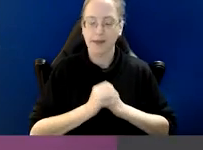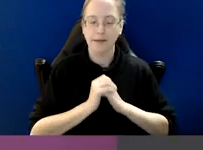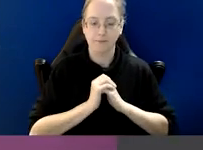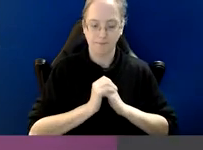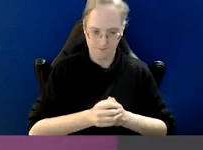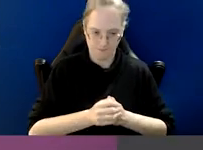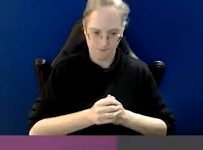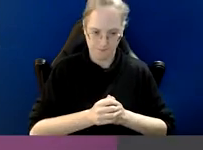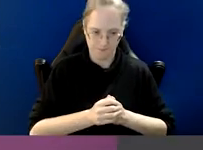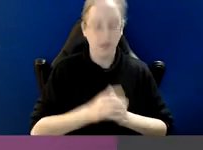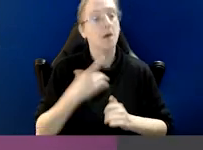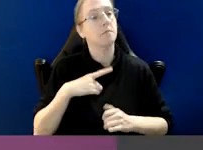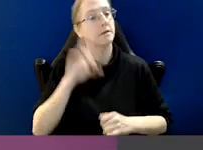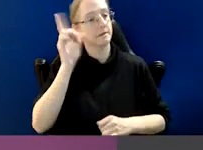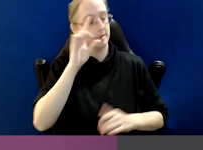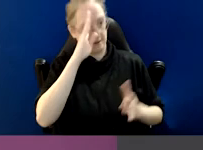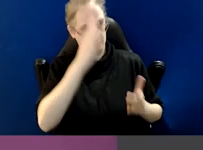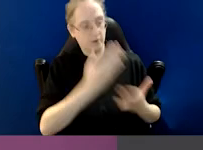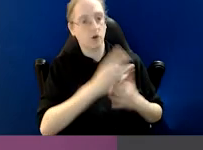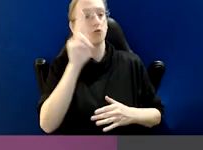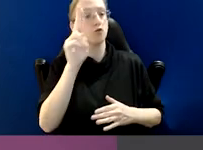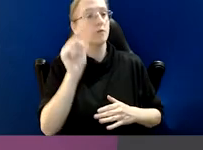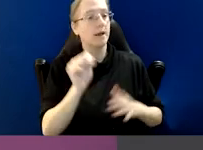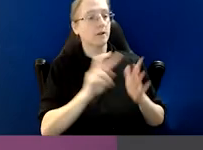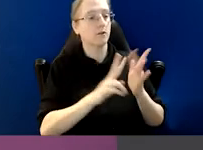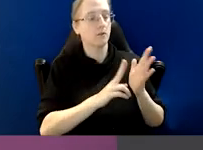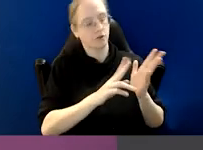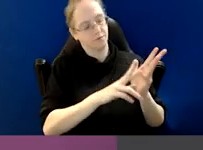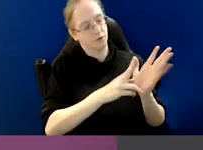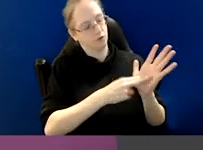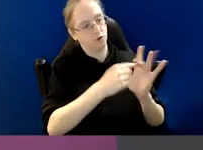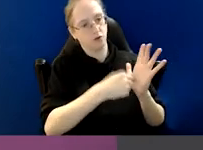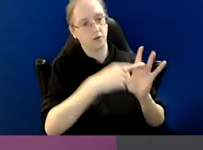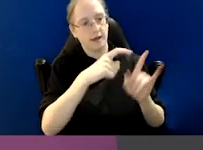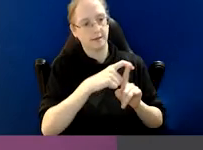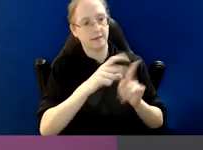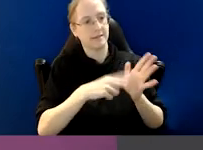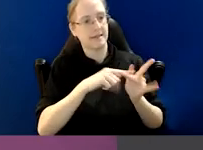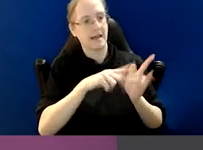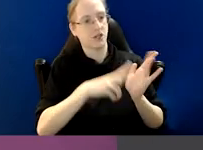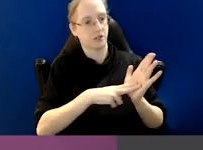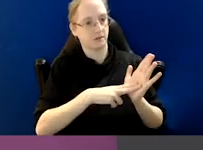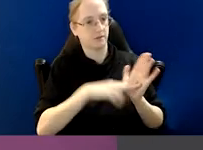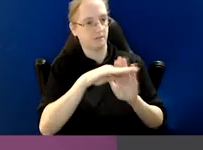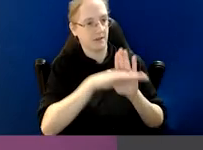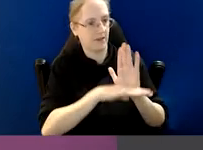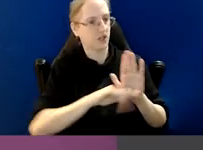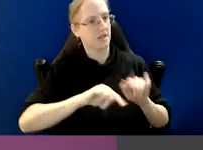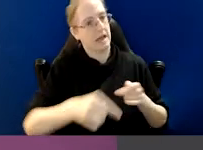In fact because today is in honour of the United Nations convention against corruption,